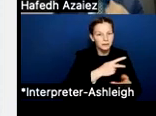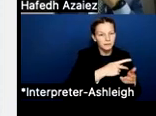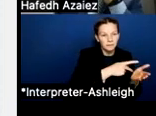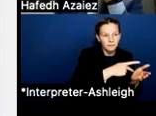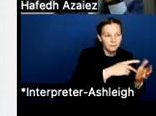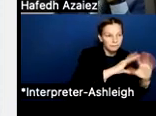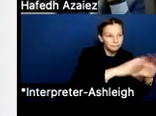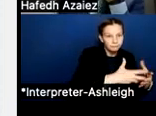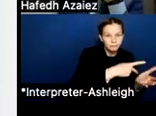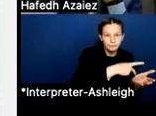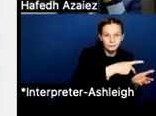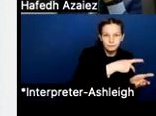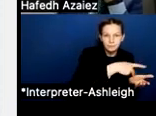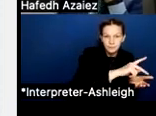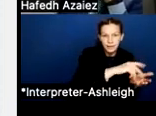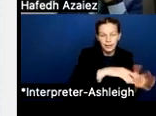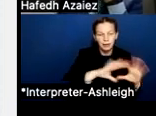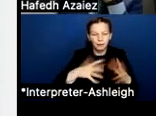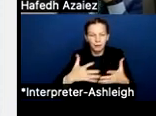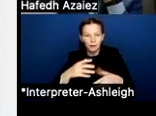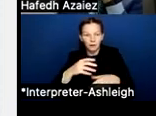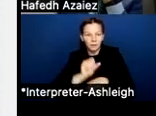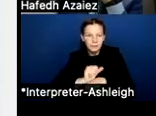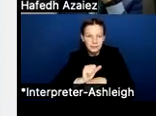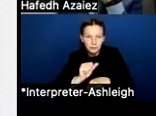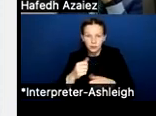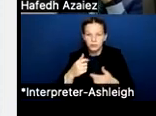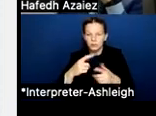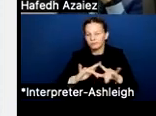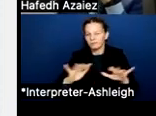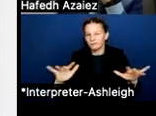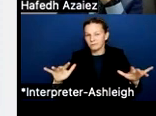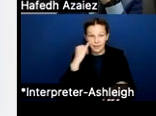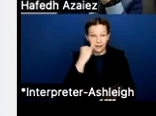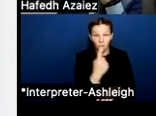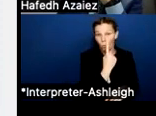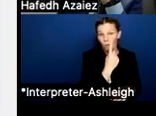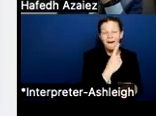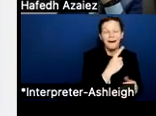And so when you make one move, like for example, we increased our teacher pay rate by 5%,